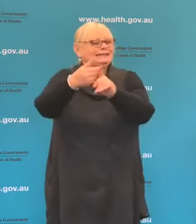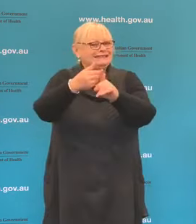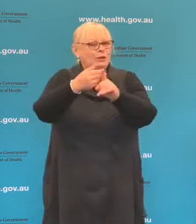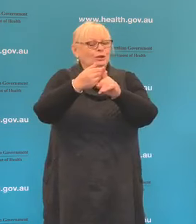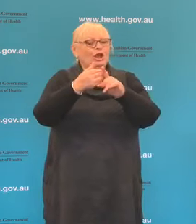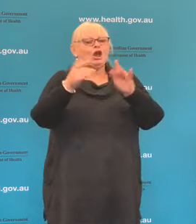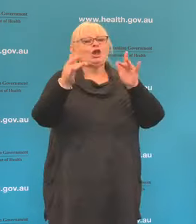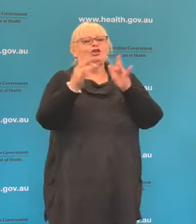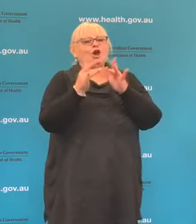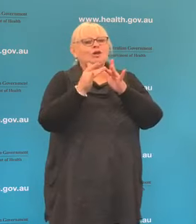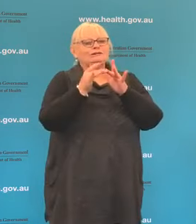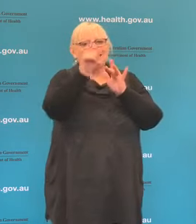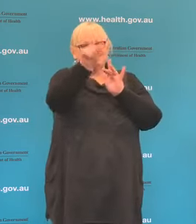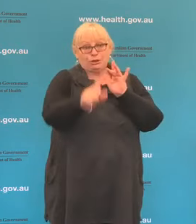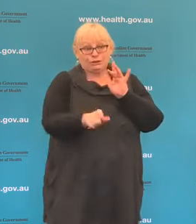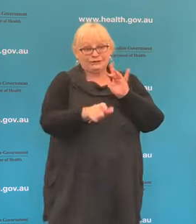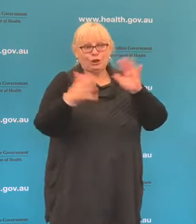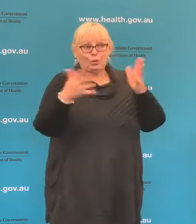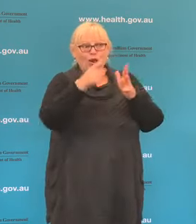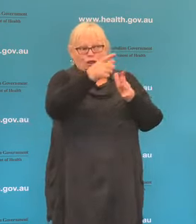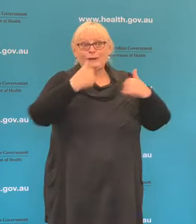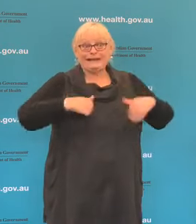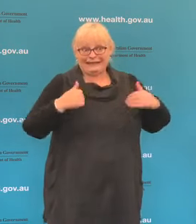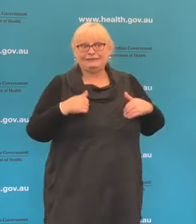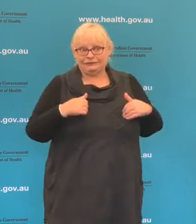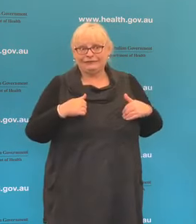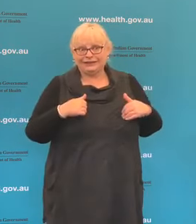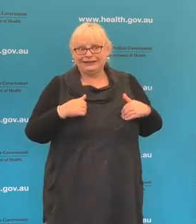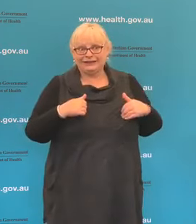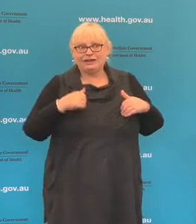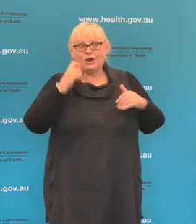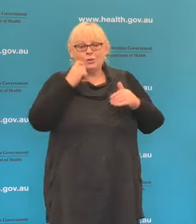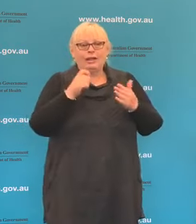in the state or territory where you're based has activated the system so